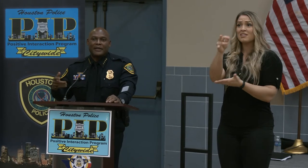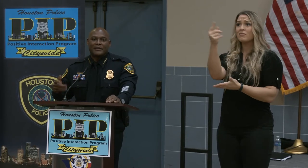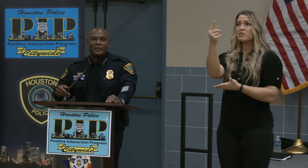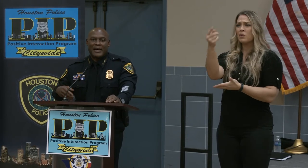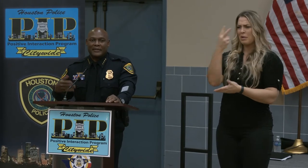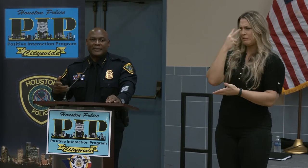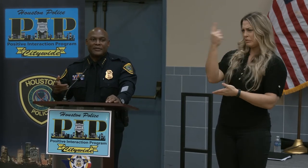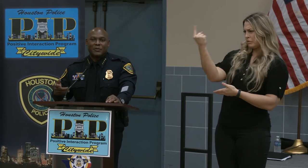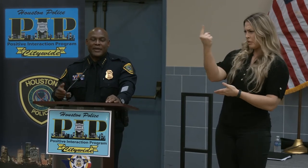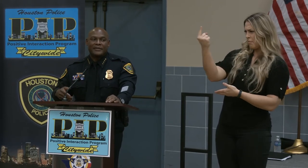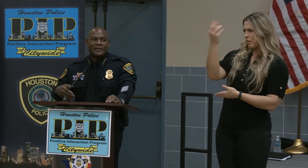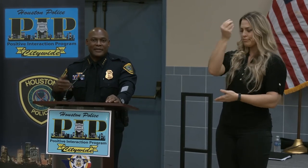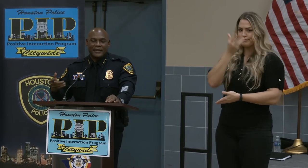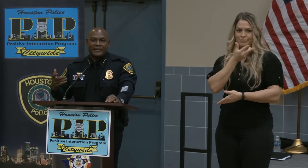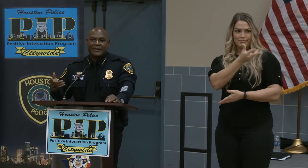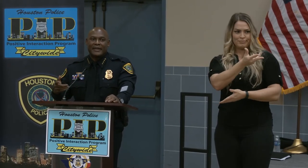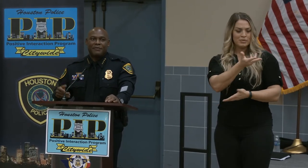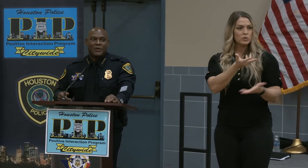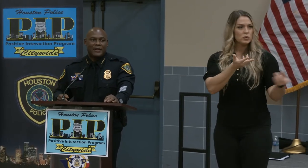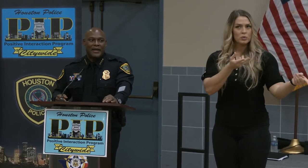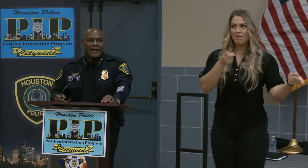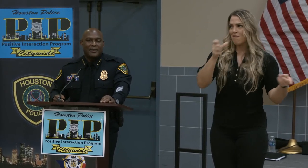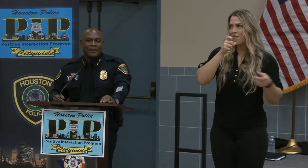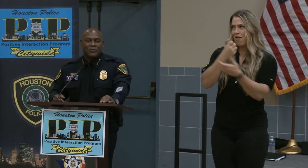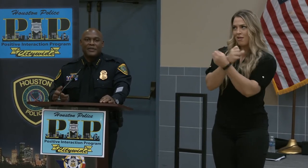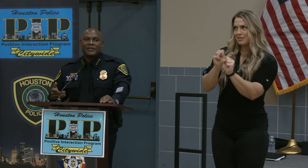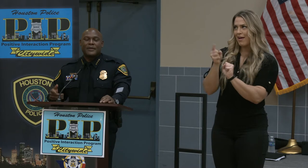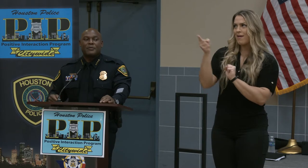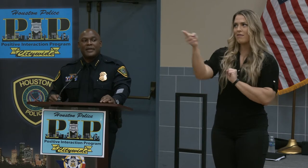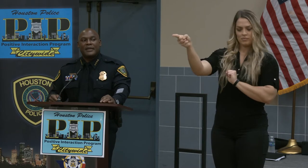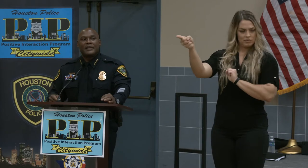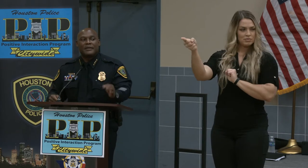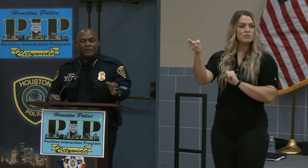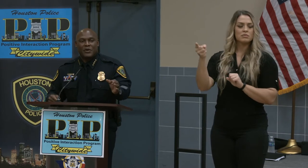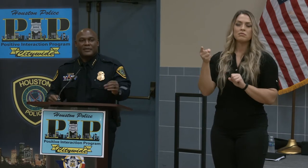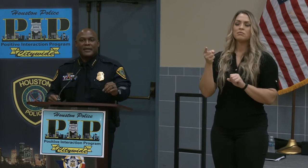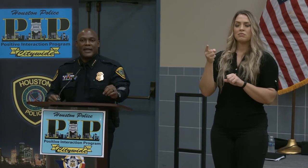us about a situation that's unsafe or whatnot, we should be enforcing that.